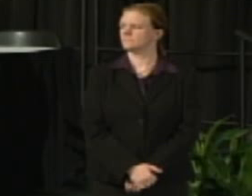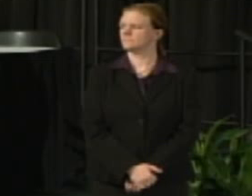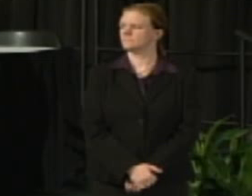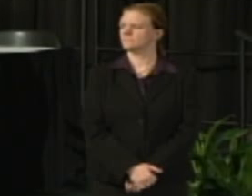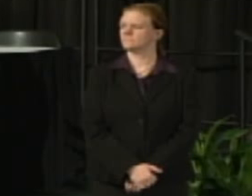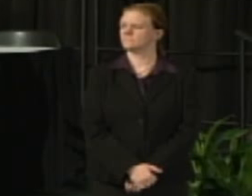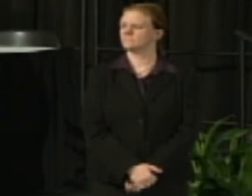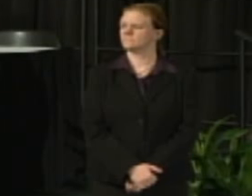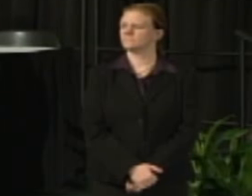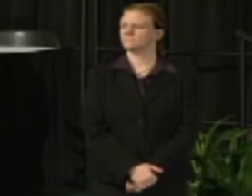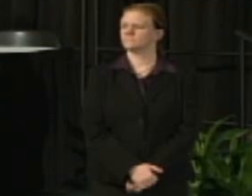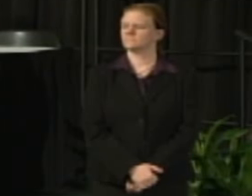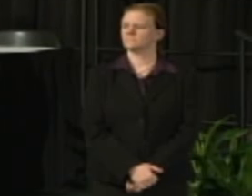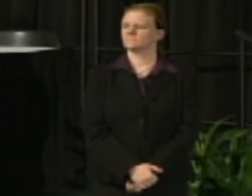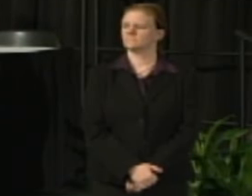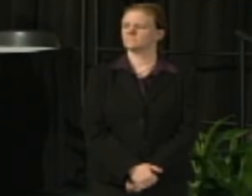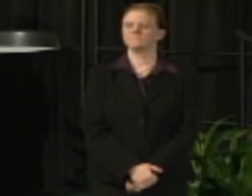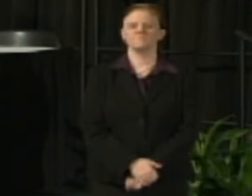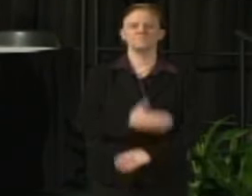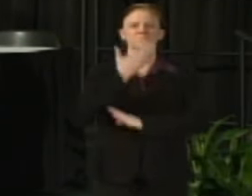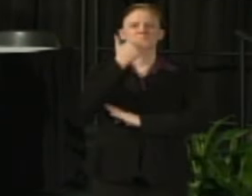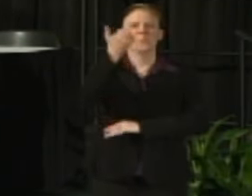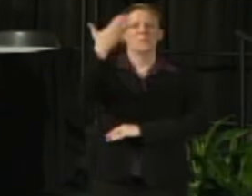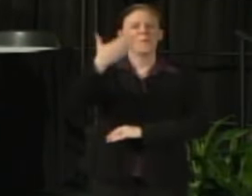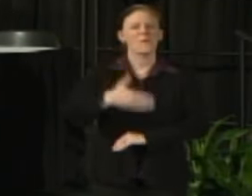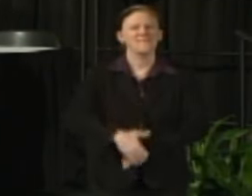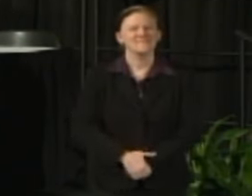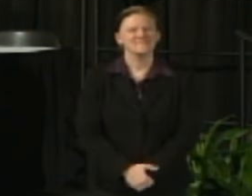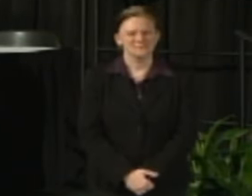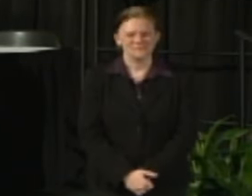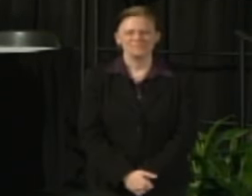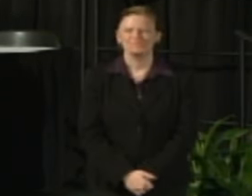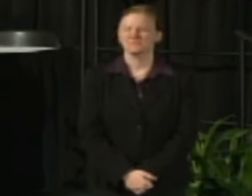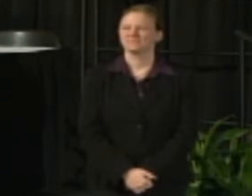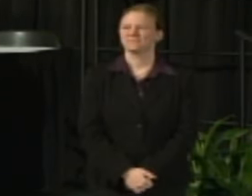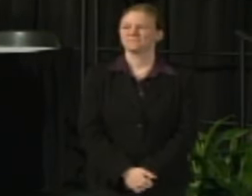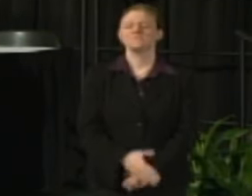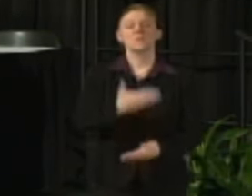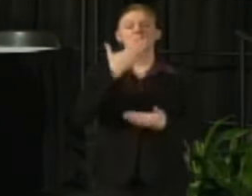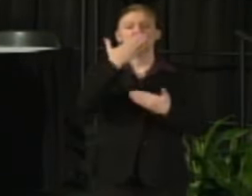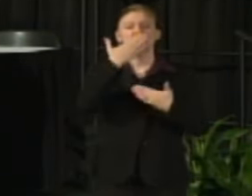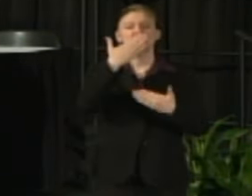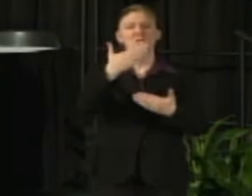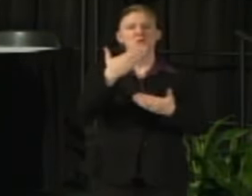Chancellor Mone: Well good morning everyone. Thank you for joining us.